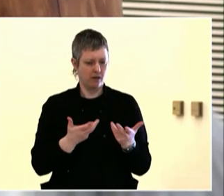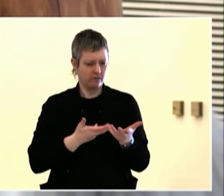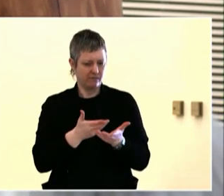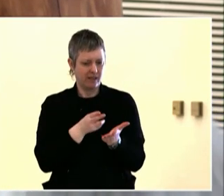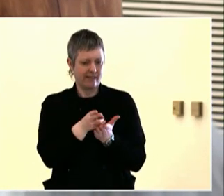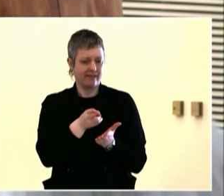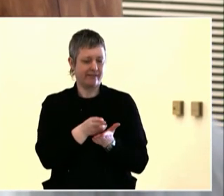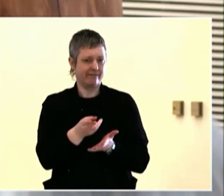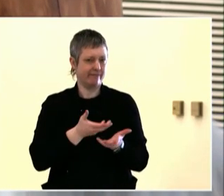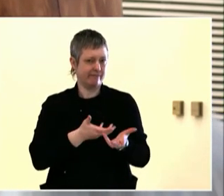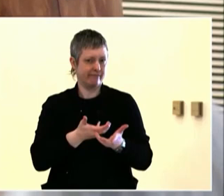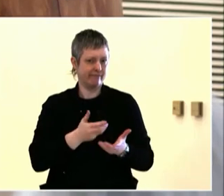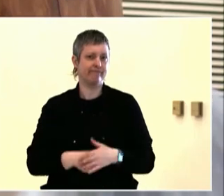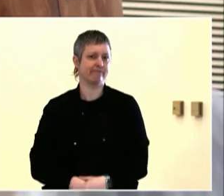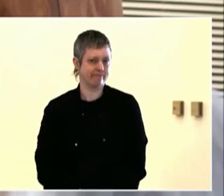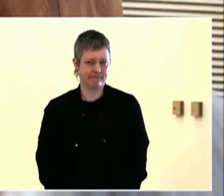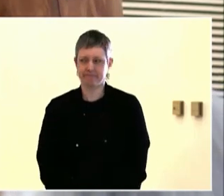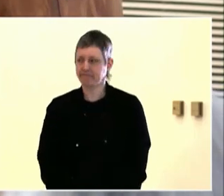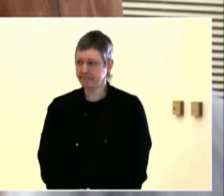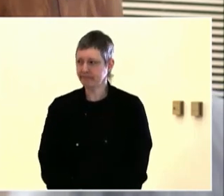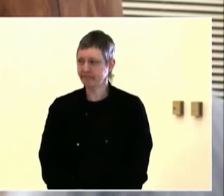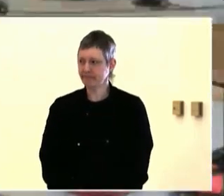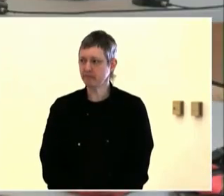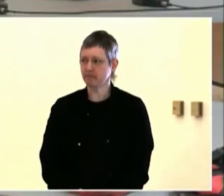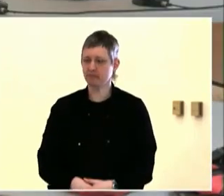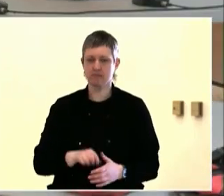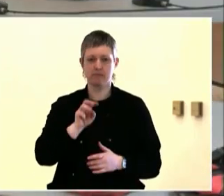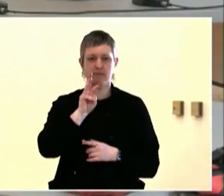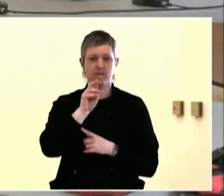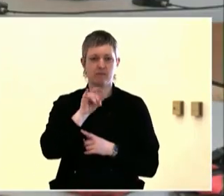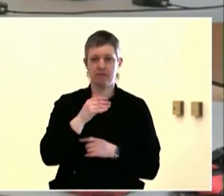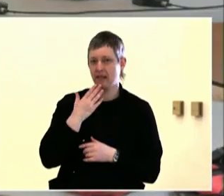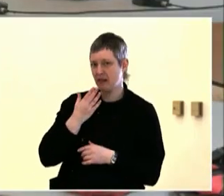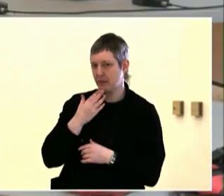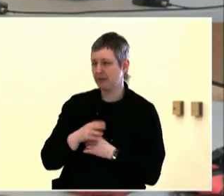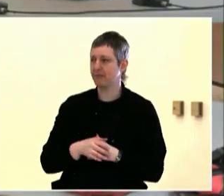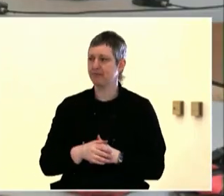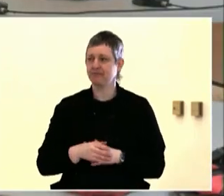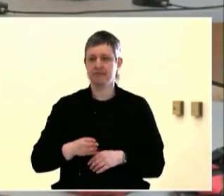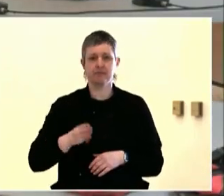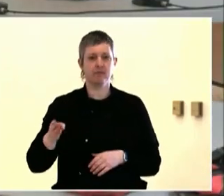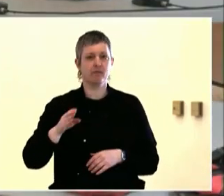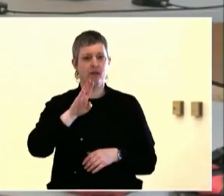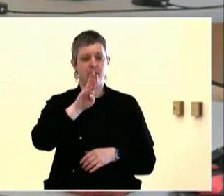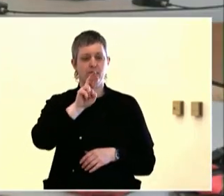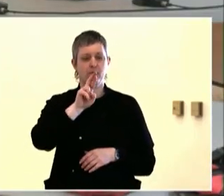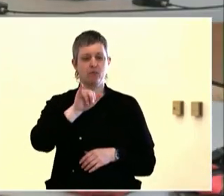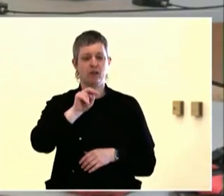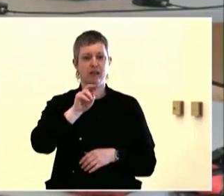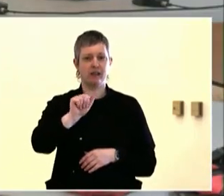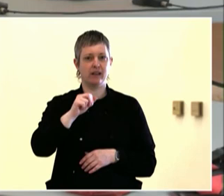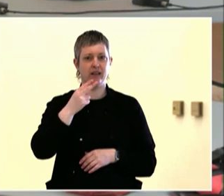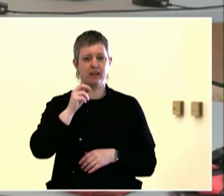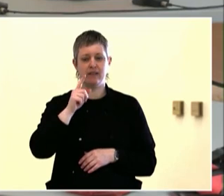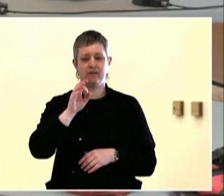I think it was important to have three Black Portlanders share their stories.